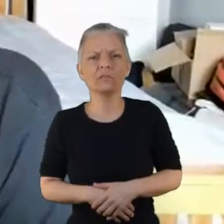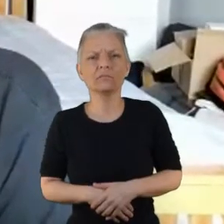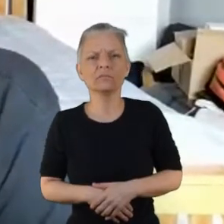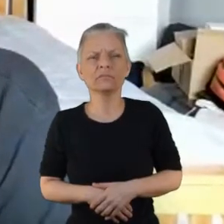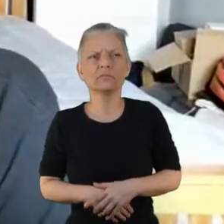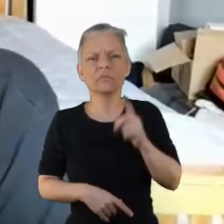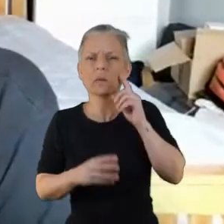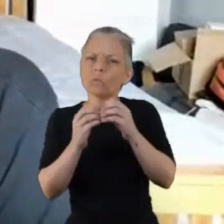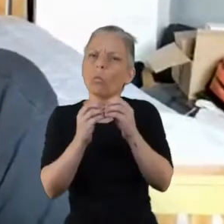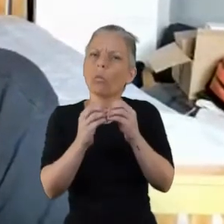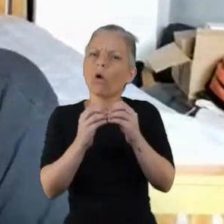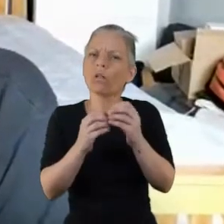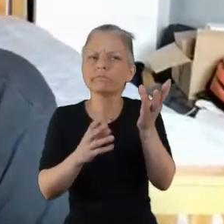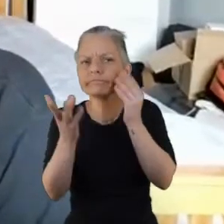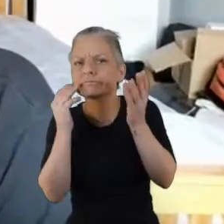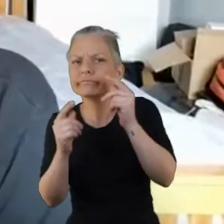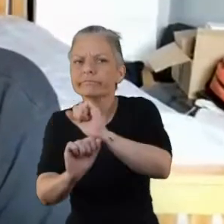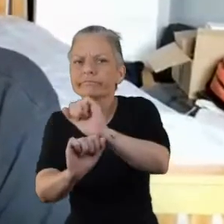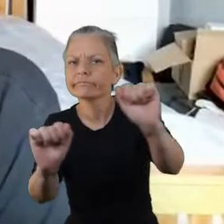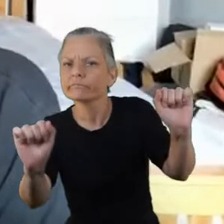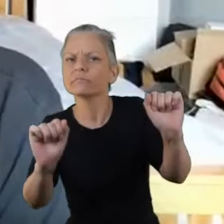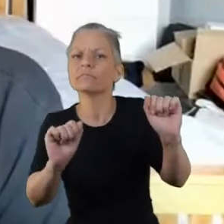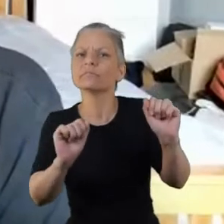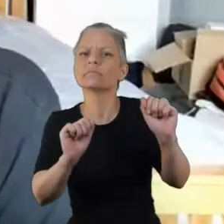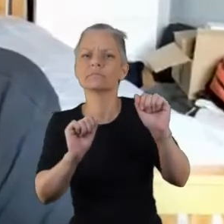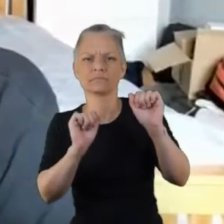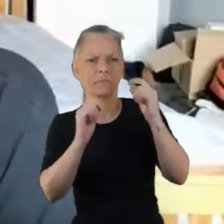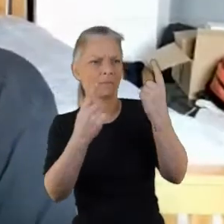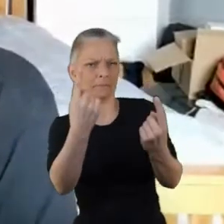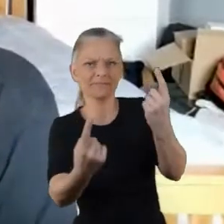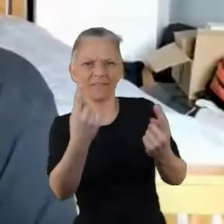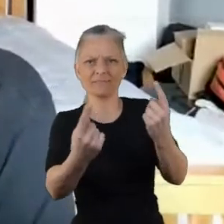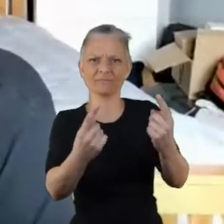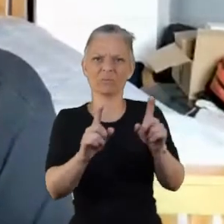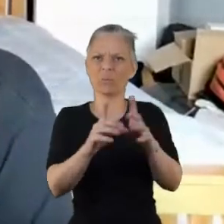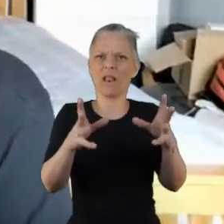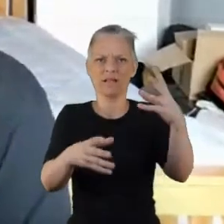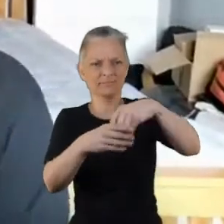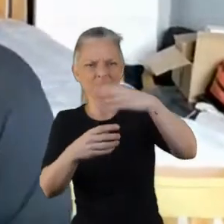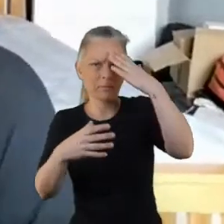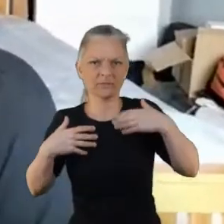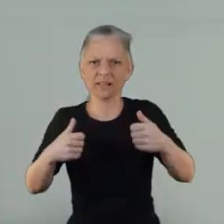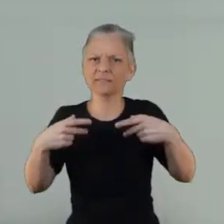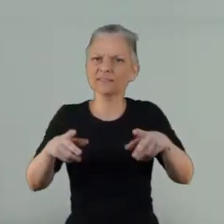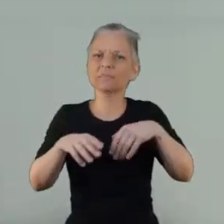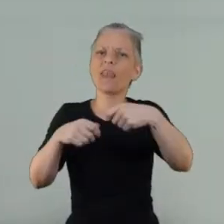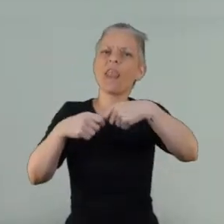mental health system in Lanarkshire, um that's really just about it.